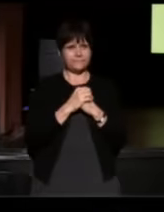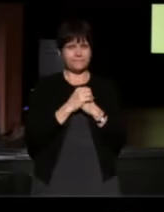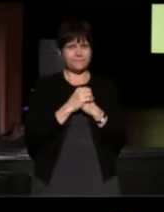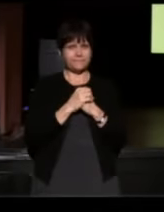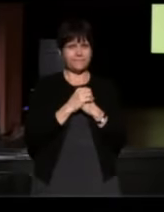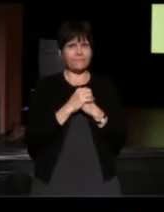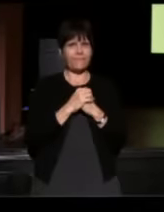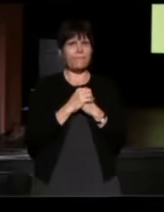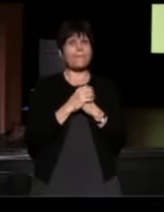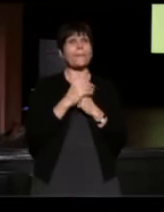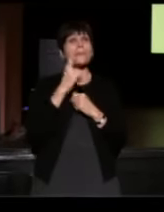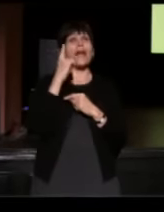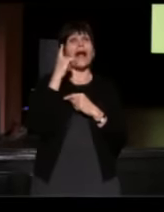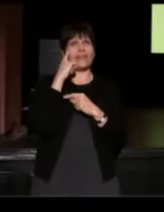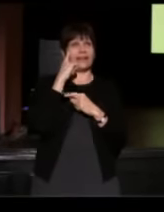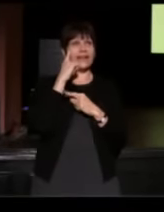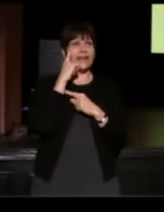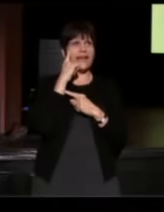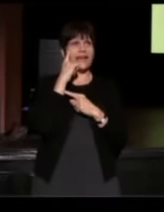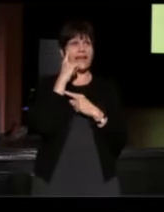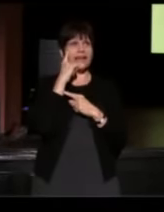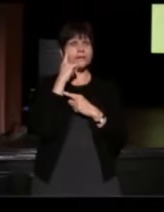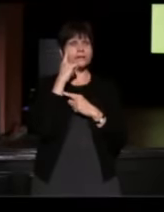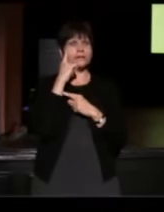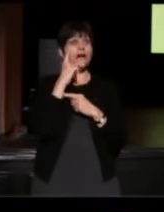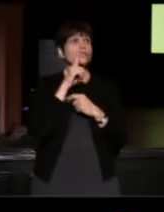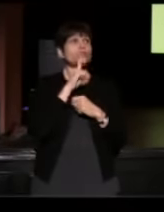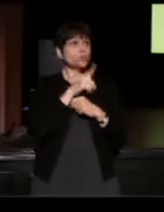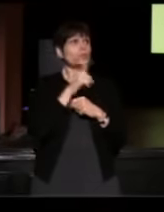I do think there's so much